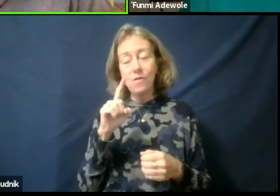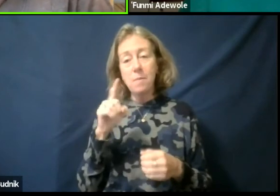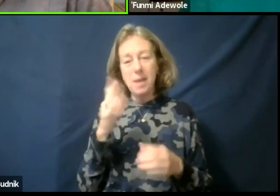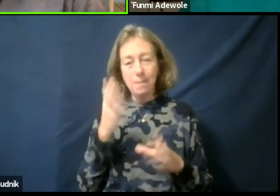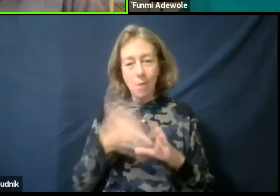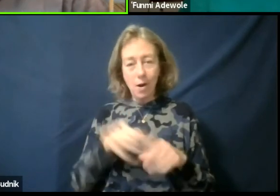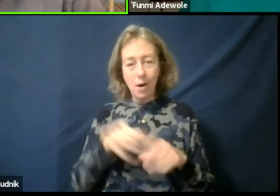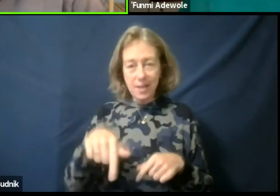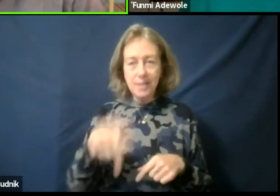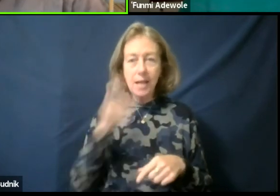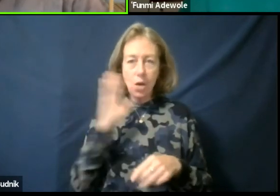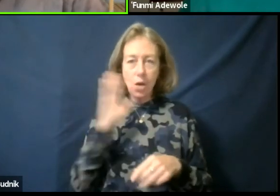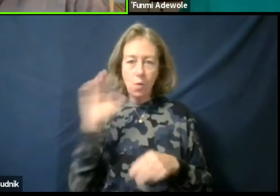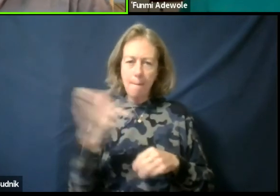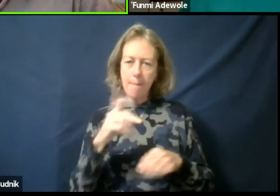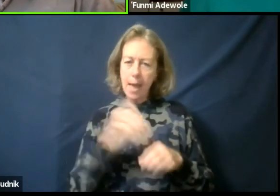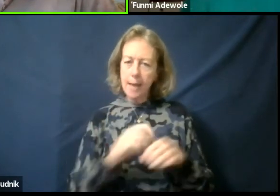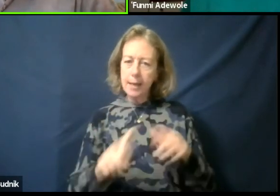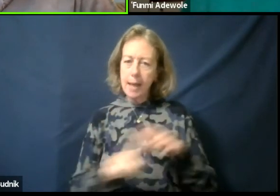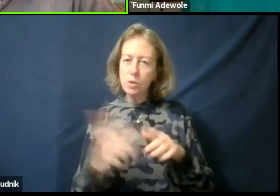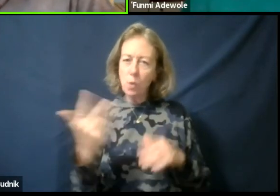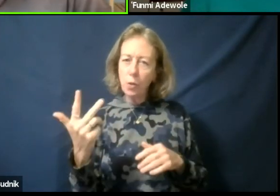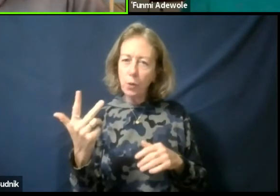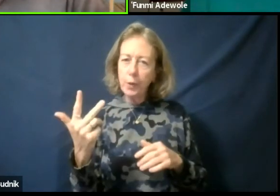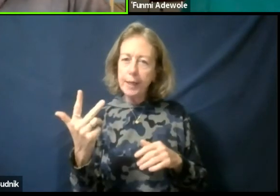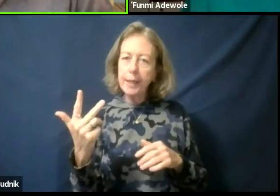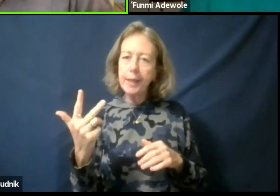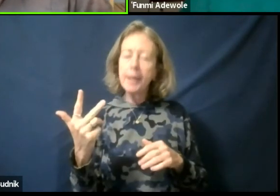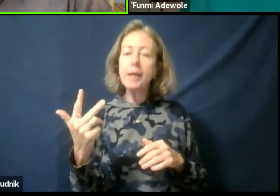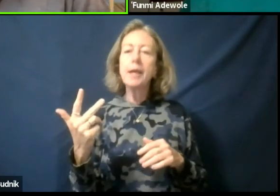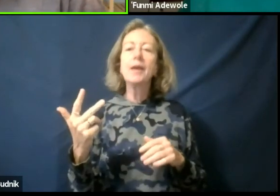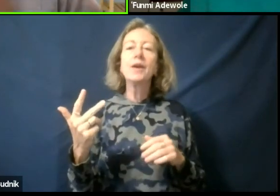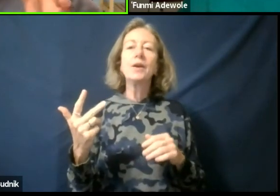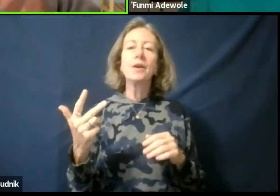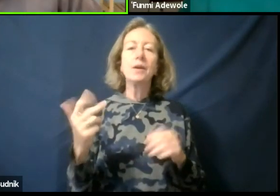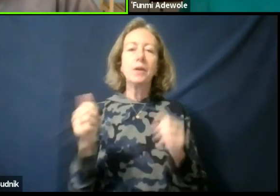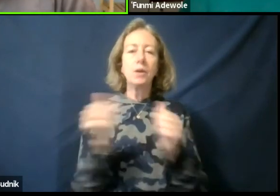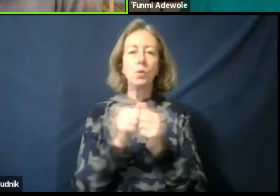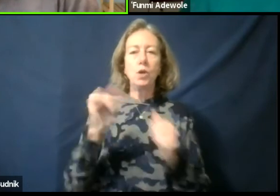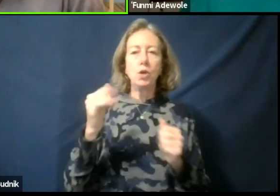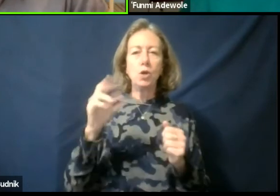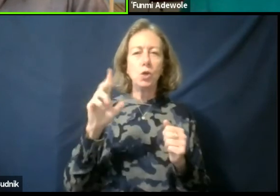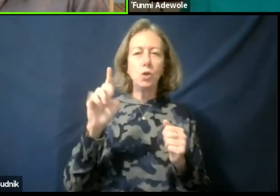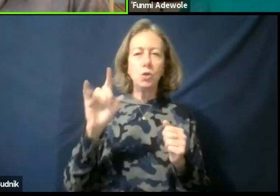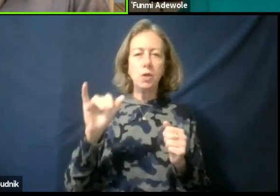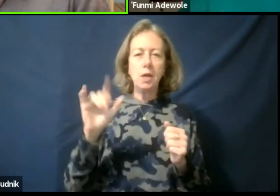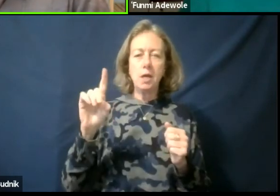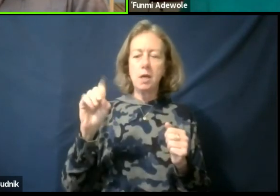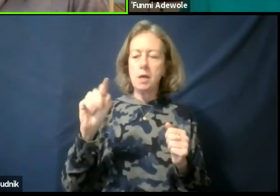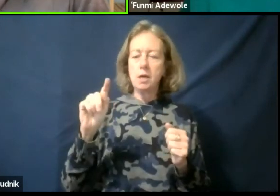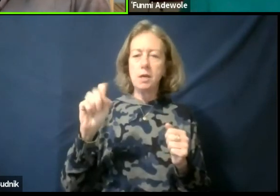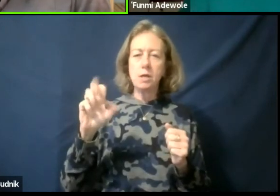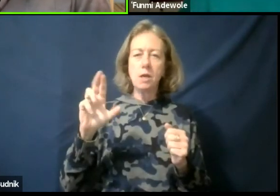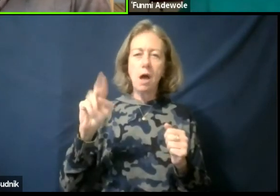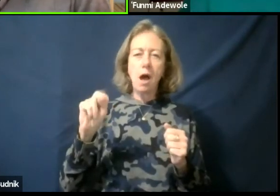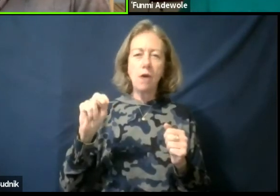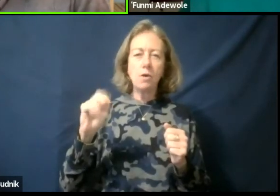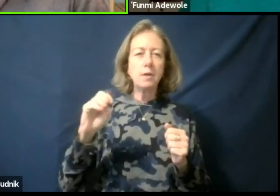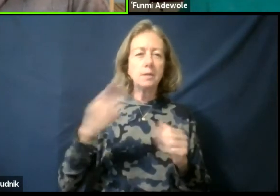in episode three, I believe with Judy and some other amazing practitioners